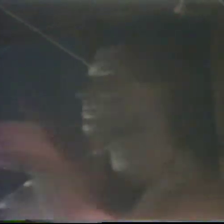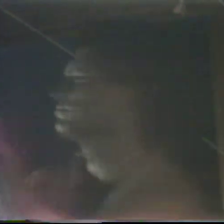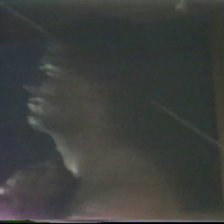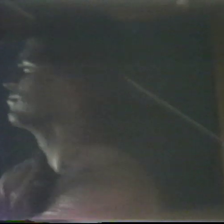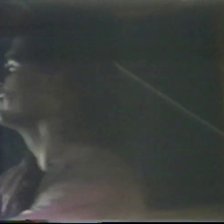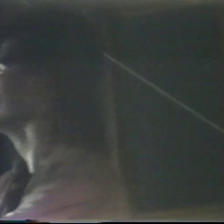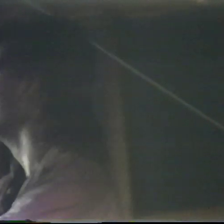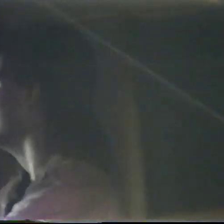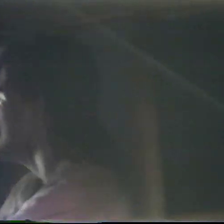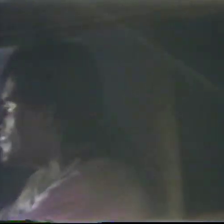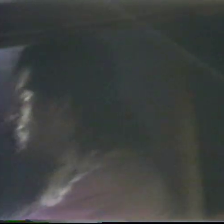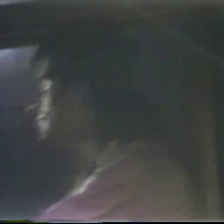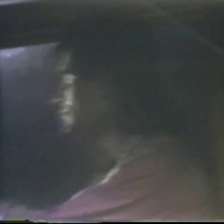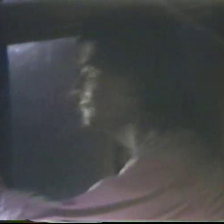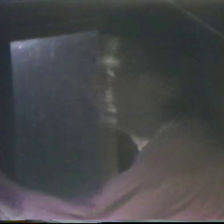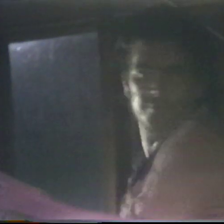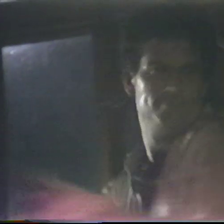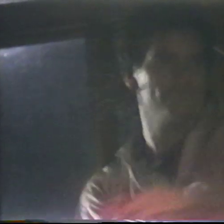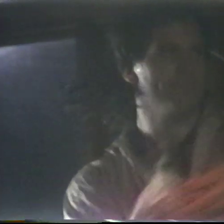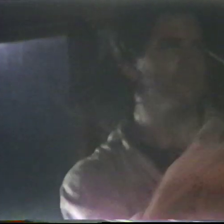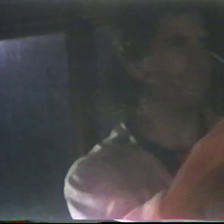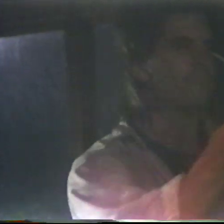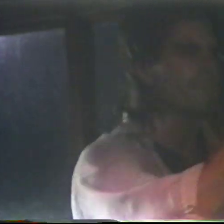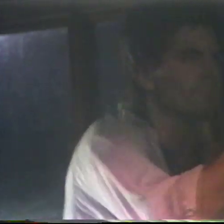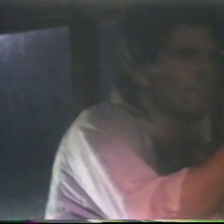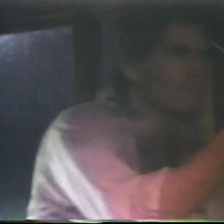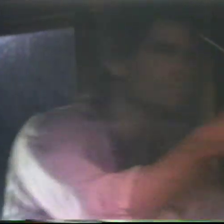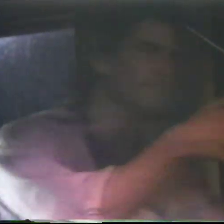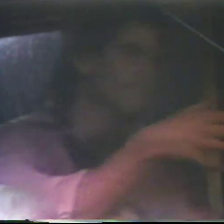and they learned a phenomenal amount about how to move their bodies...